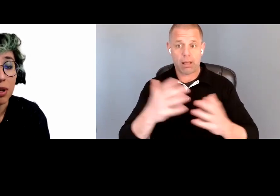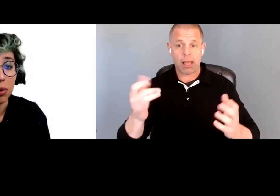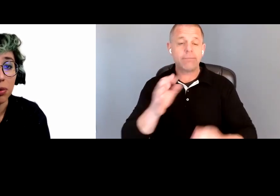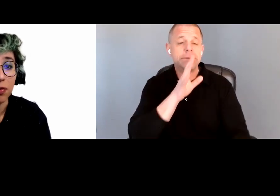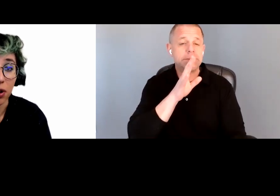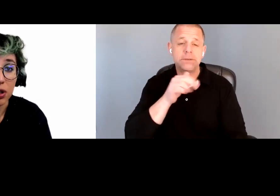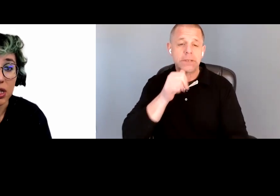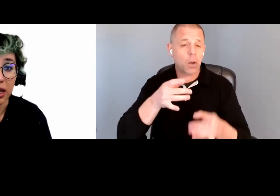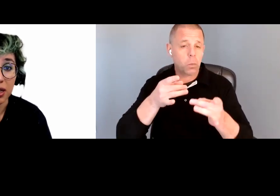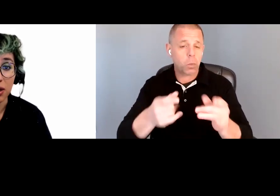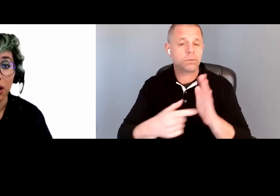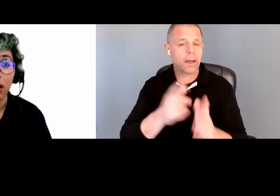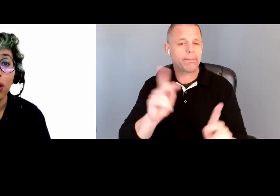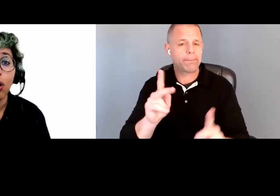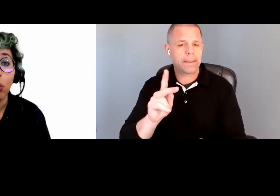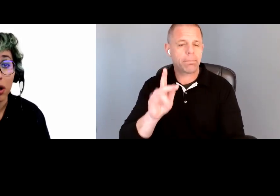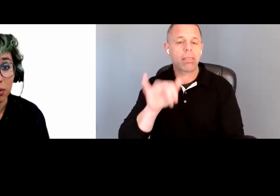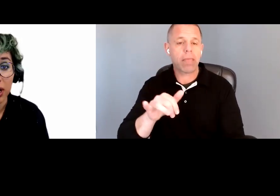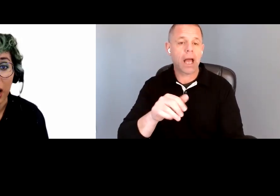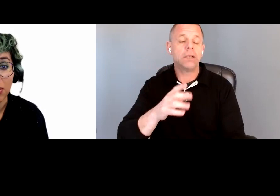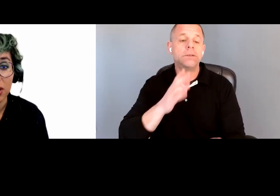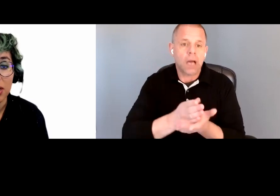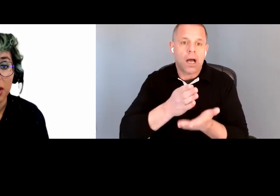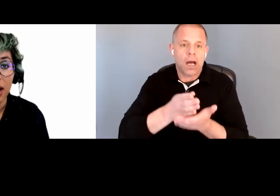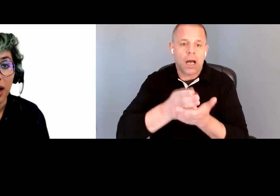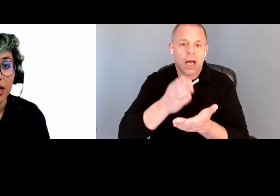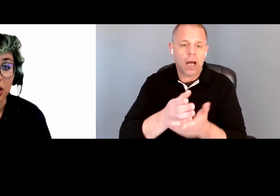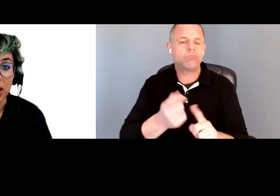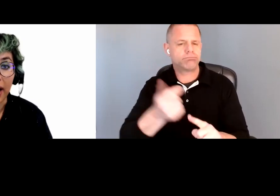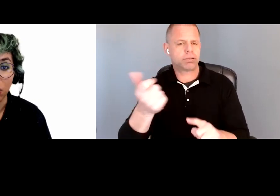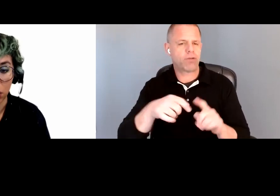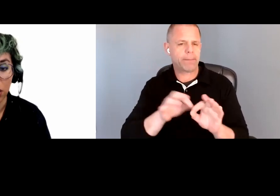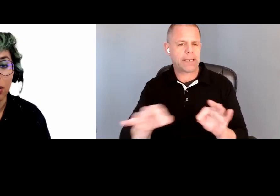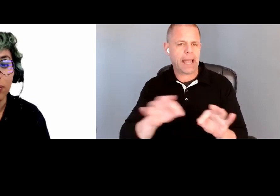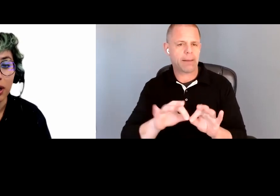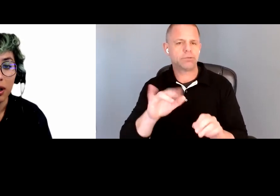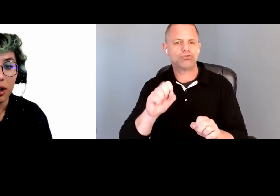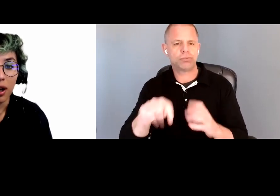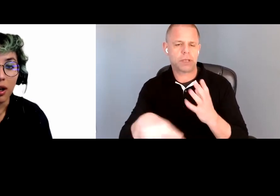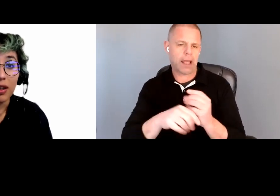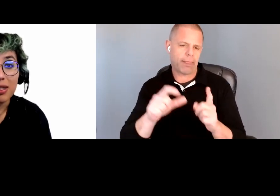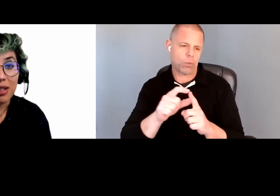people prefer to take the stuttering away from the captions and just add the word. This is,